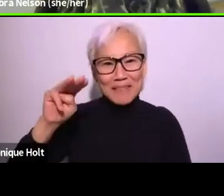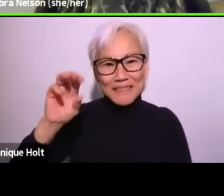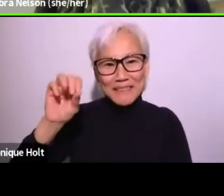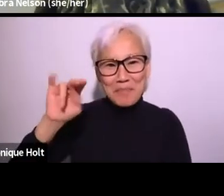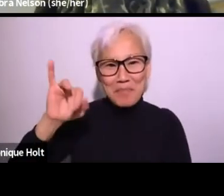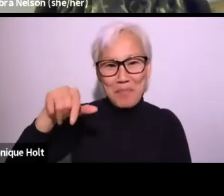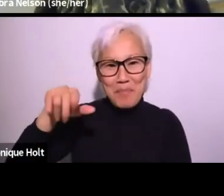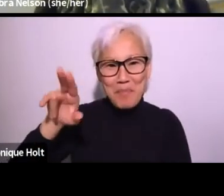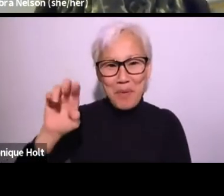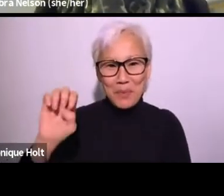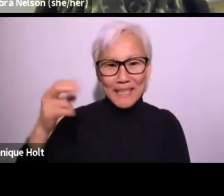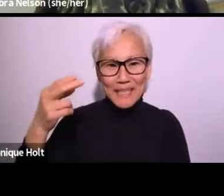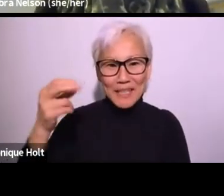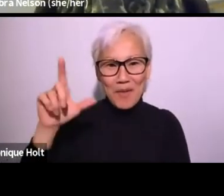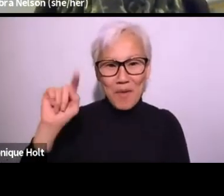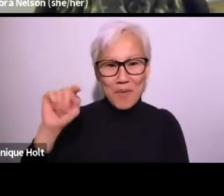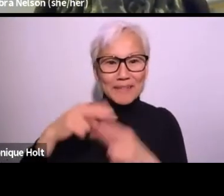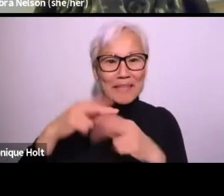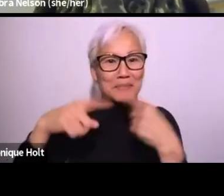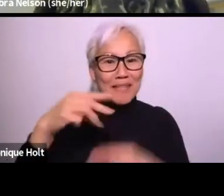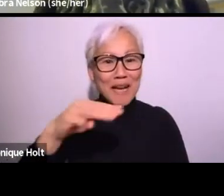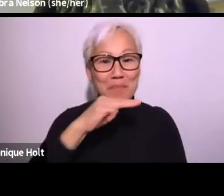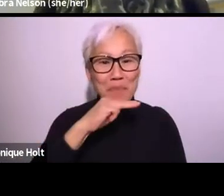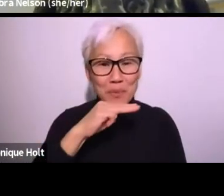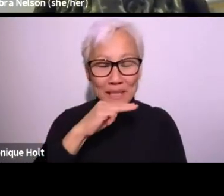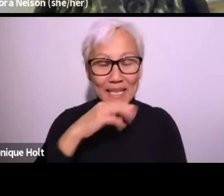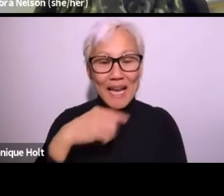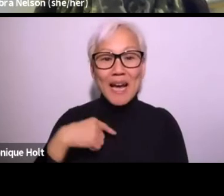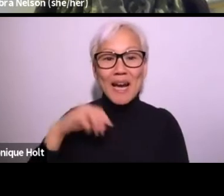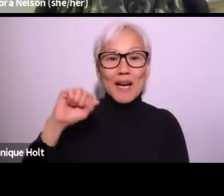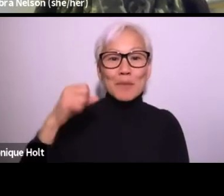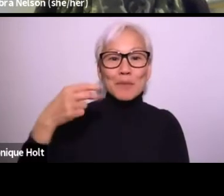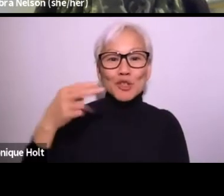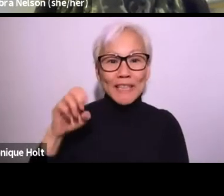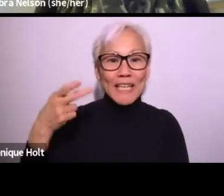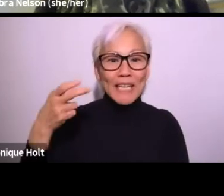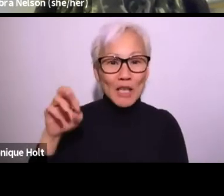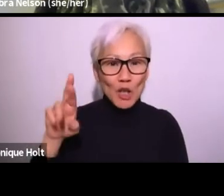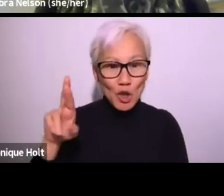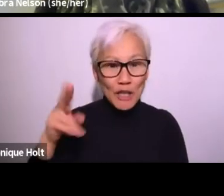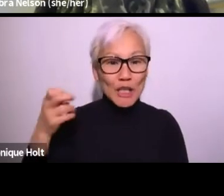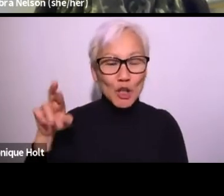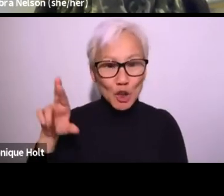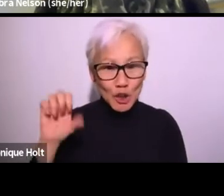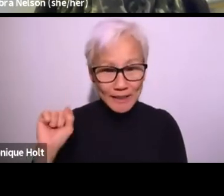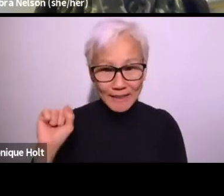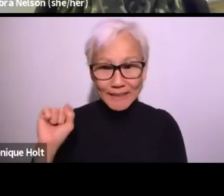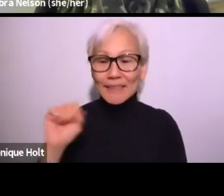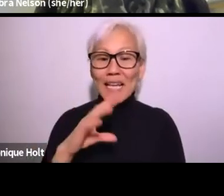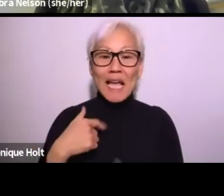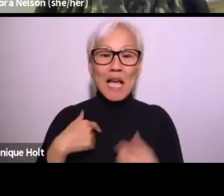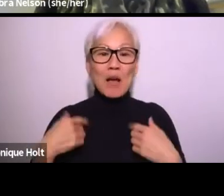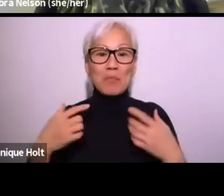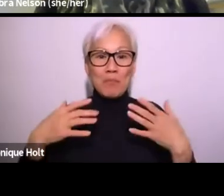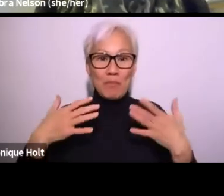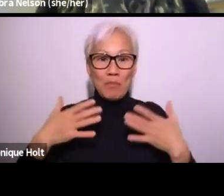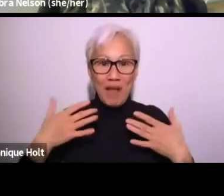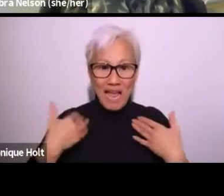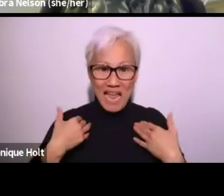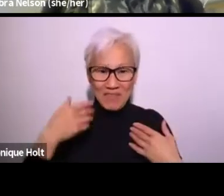Hello, my name is Monique Holt. My name sign is this, I'm she/her/hers,